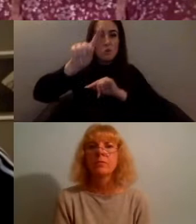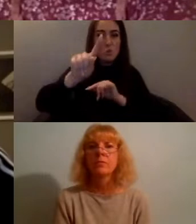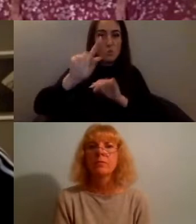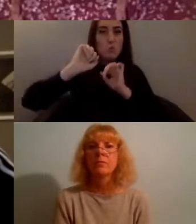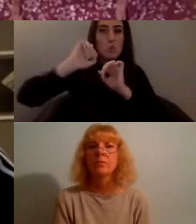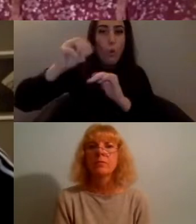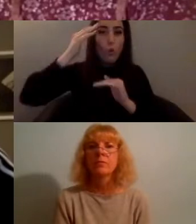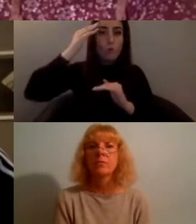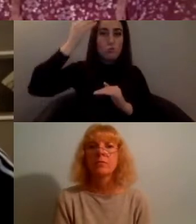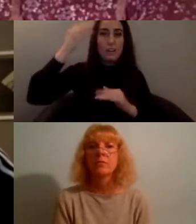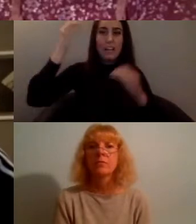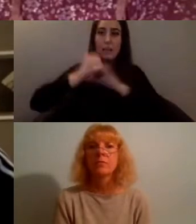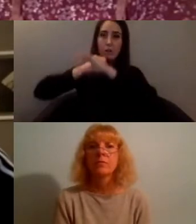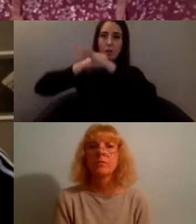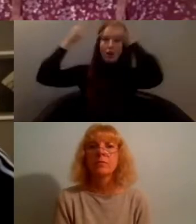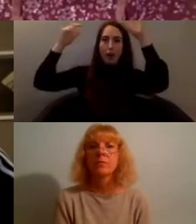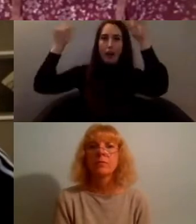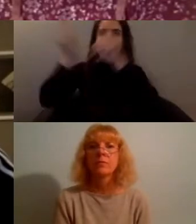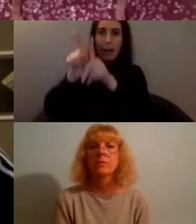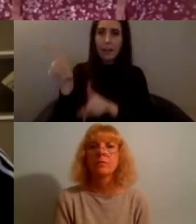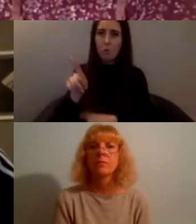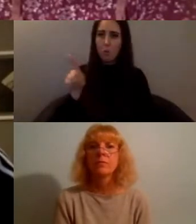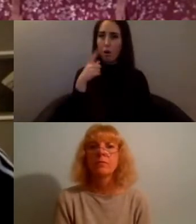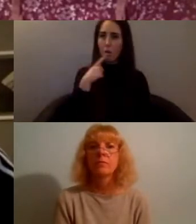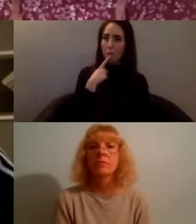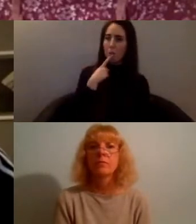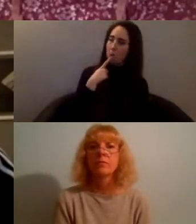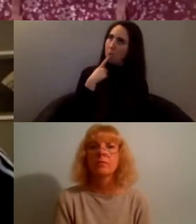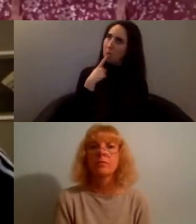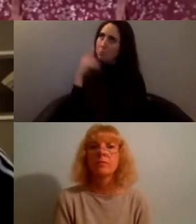thinking look like? can you paint us a picture of that before we wrap up?